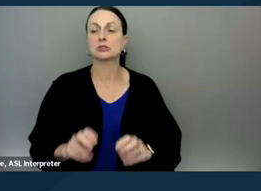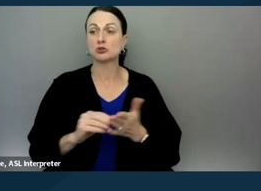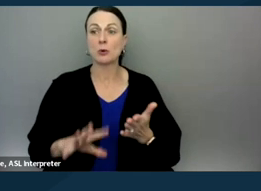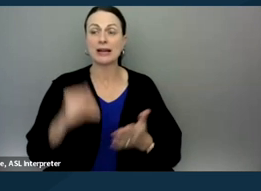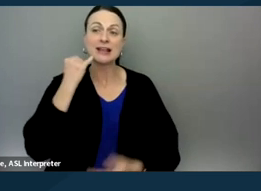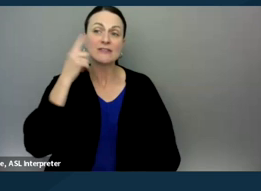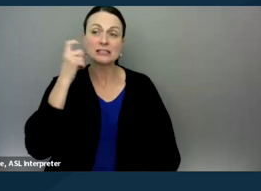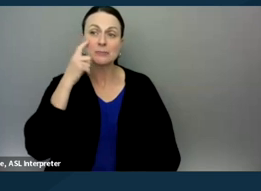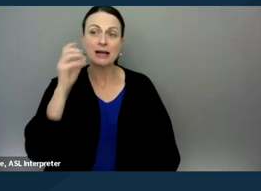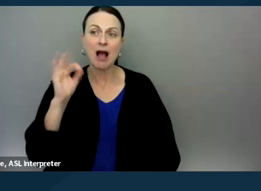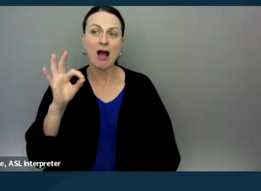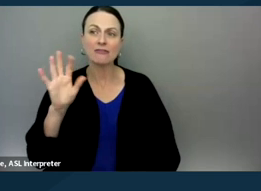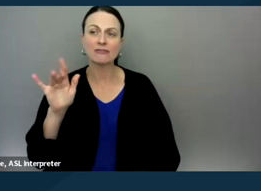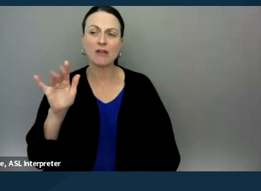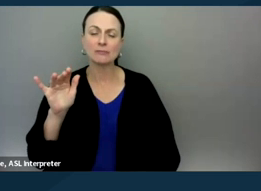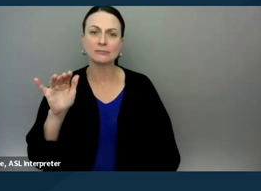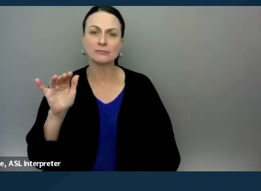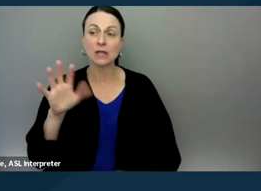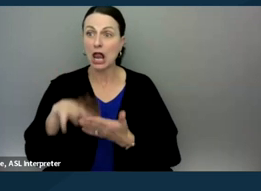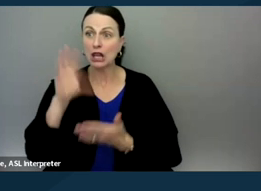suspected of having learning disabilities